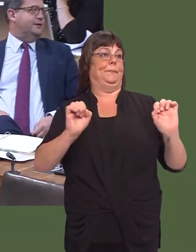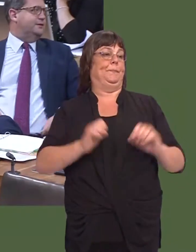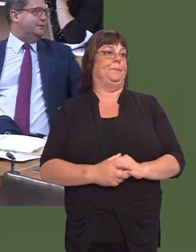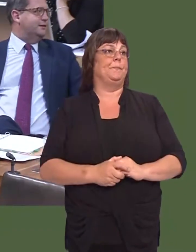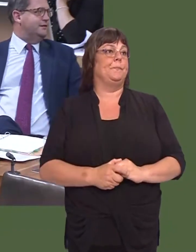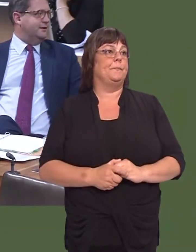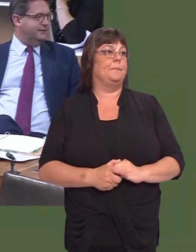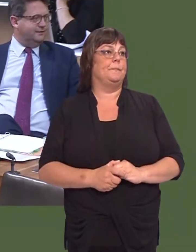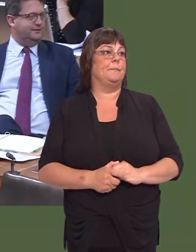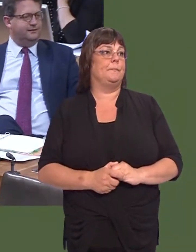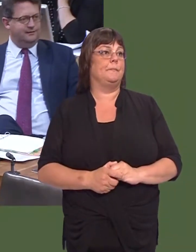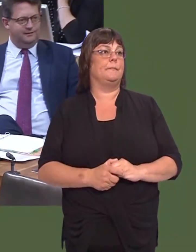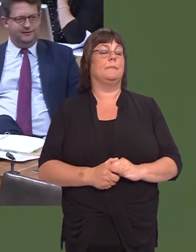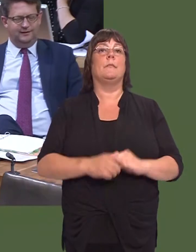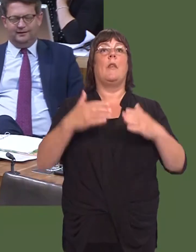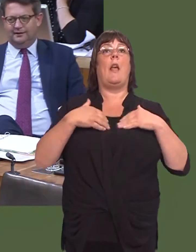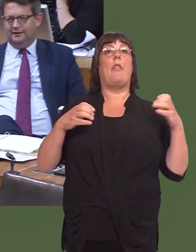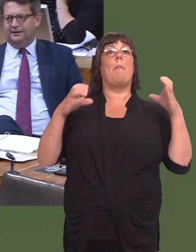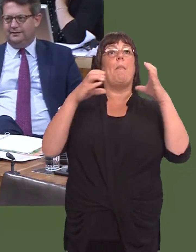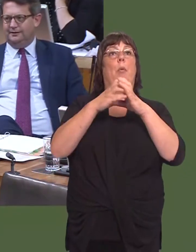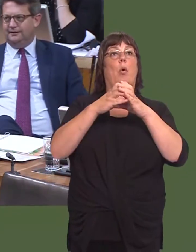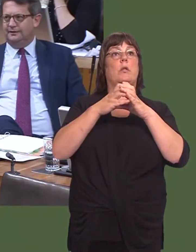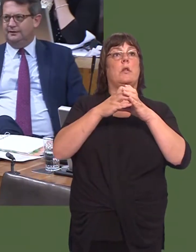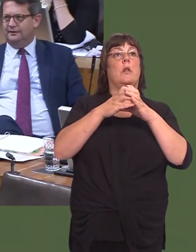I can say, for example, that the health board has virtually eliminated diagnostic waits